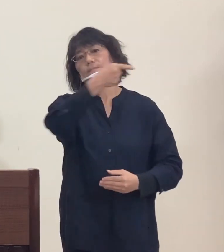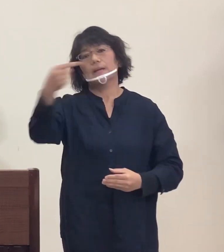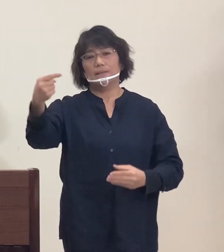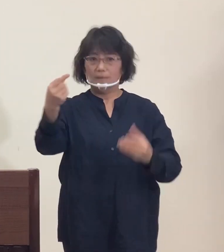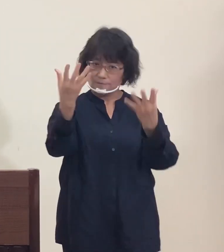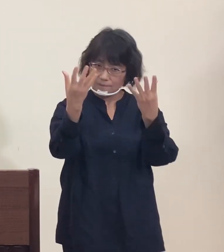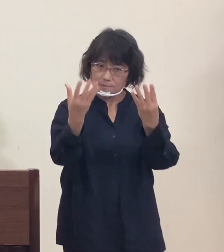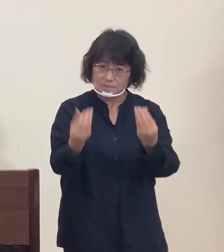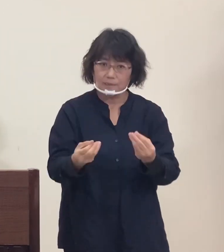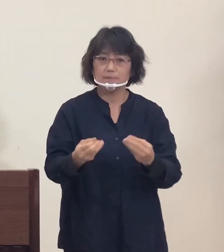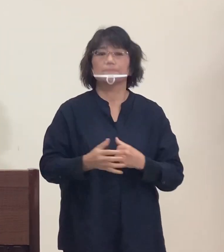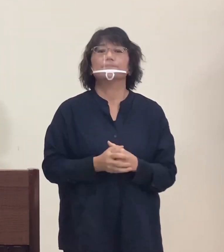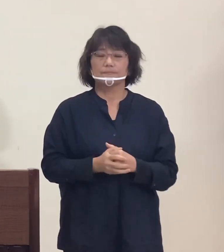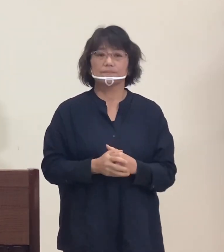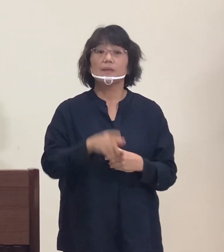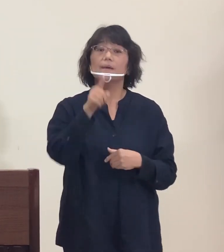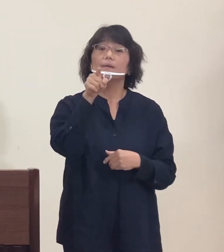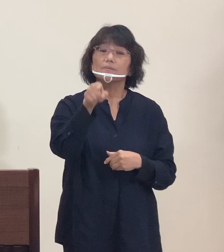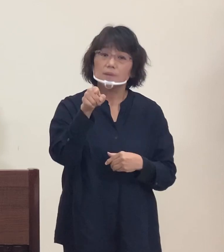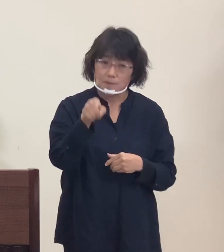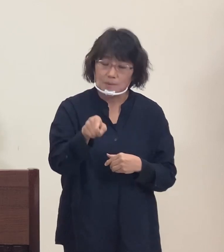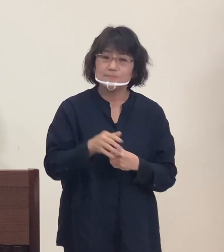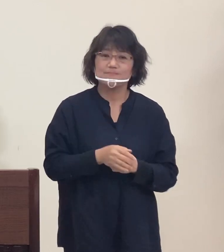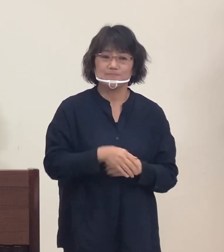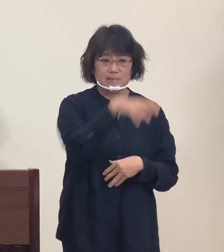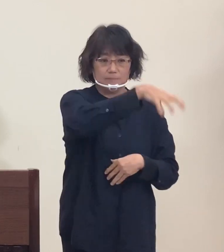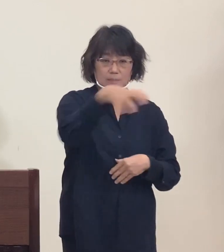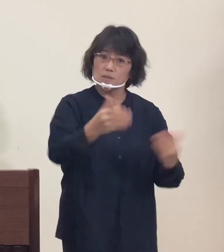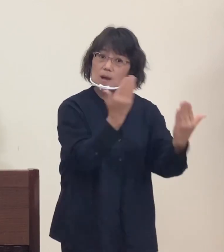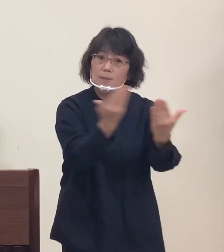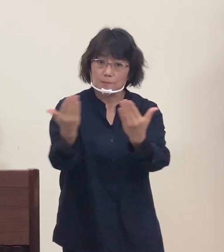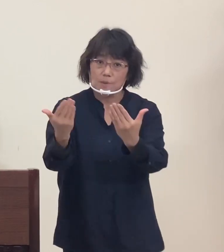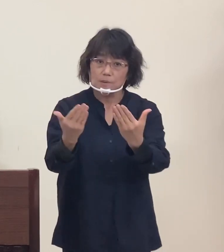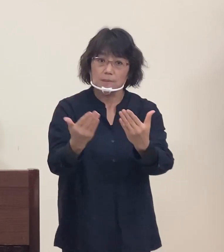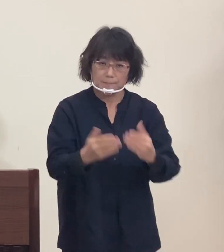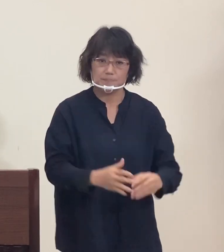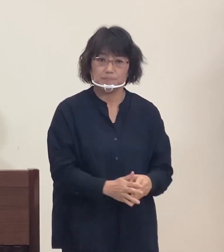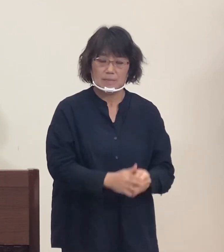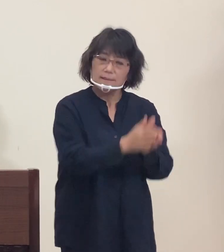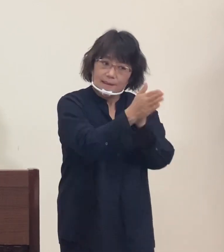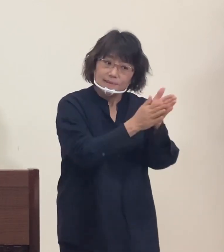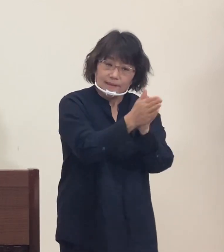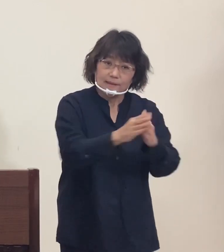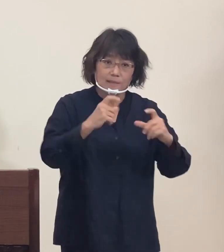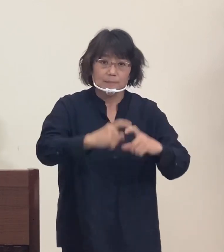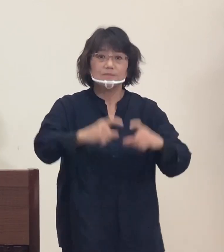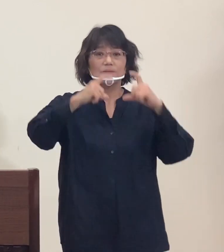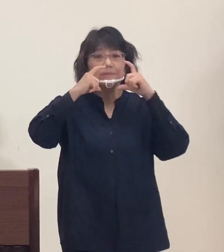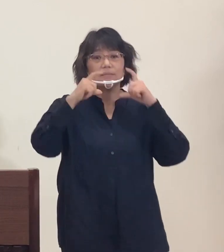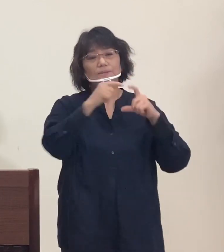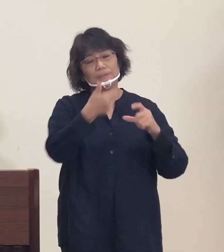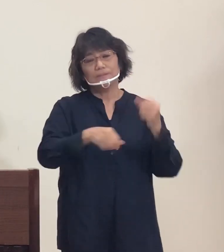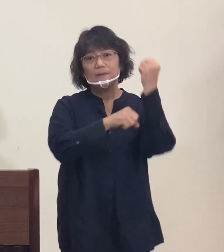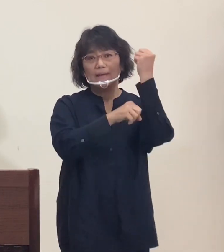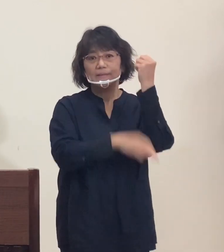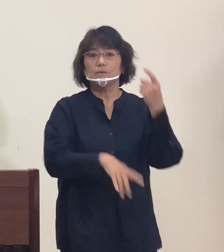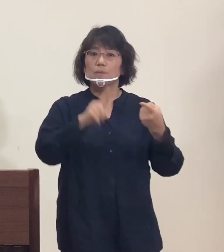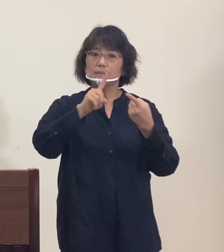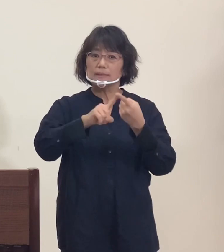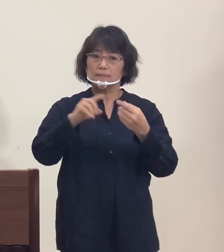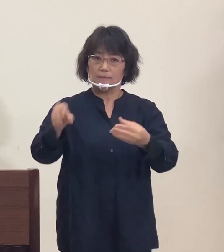This signifies that at schools fundamental measures like hand-washing, mask-wearing,